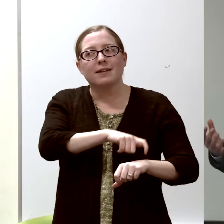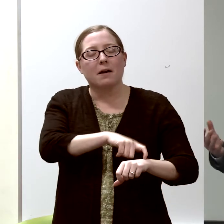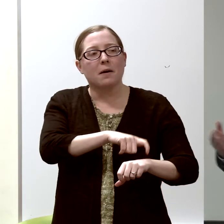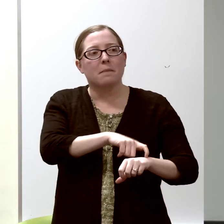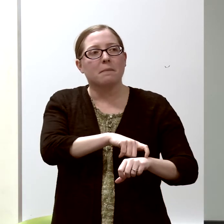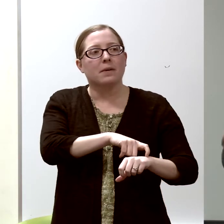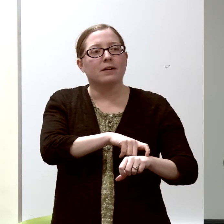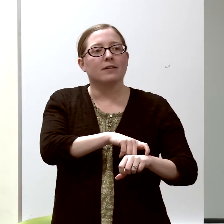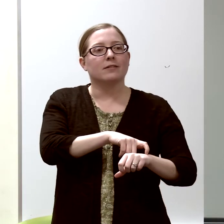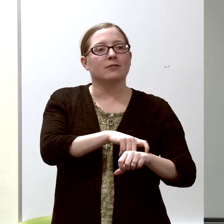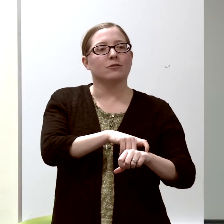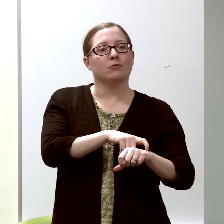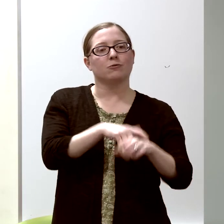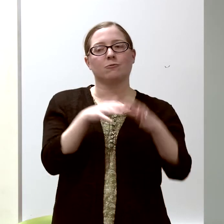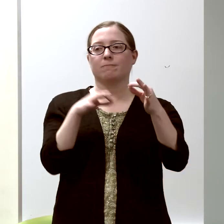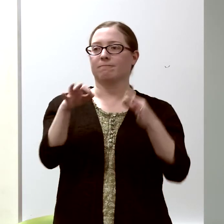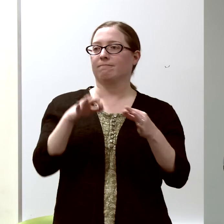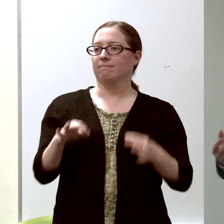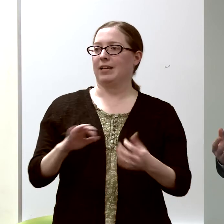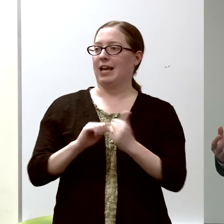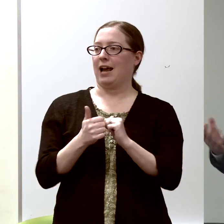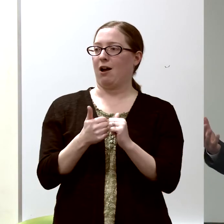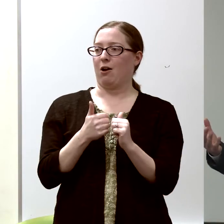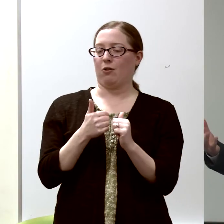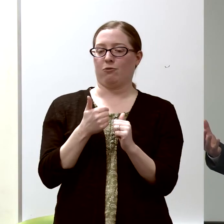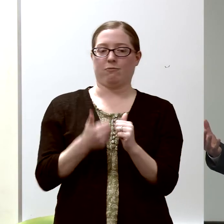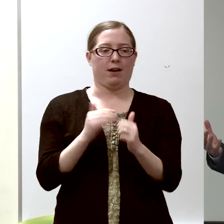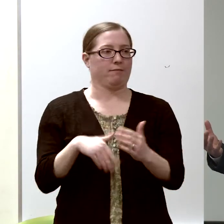how I got to where I am today